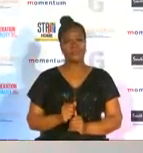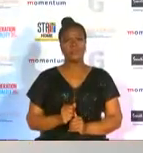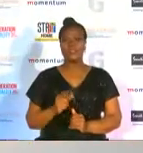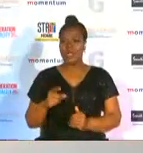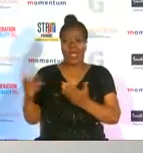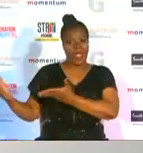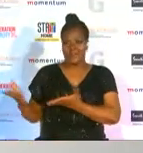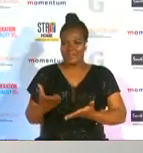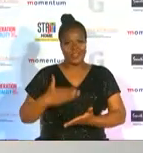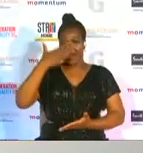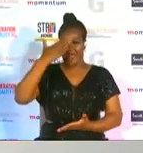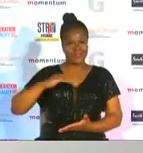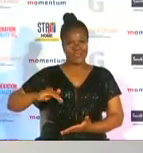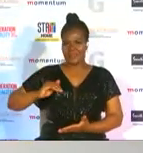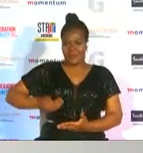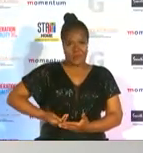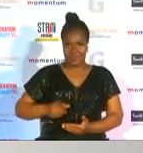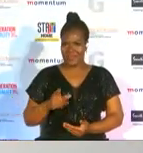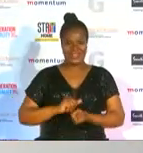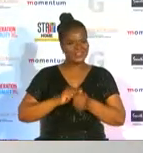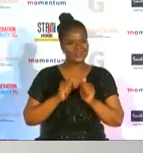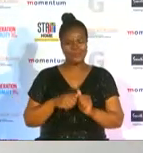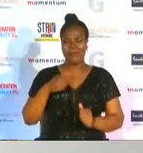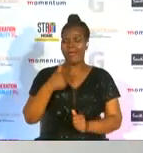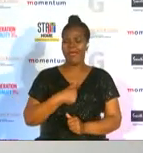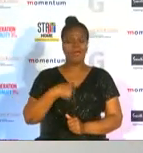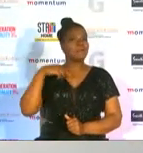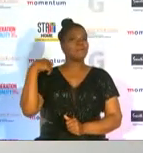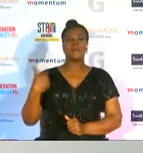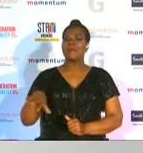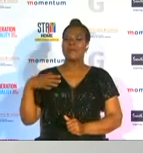woman in sport award and i'm so excited honored and chuffed